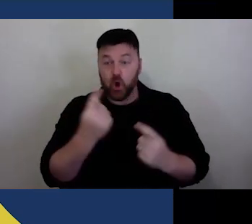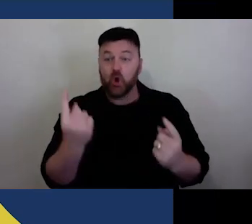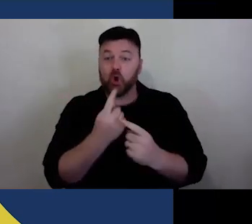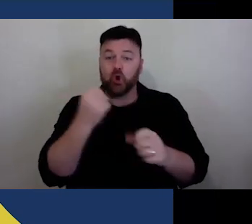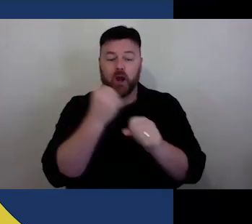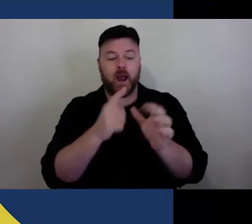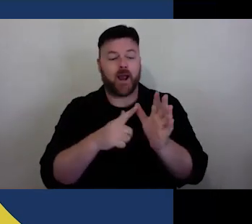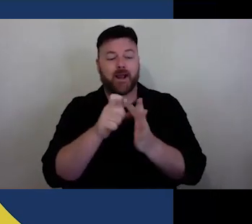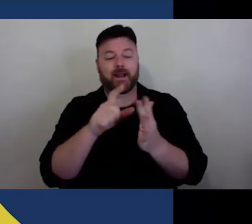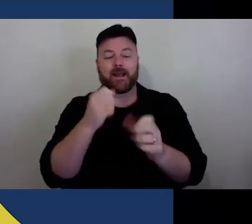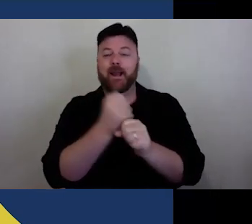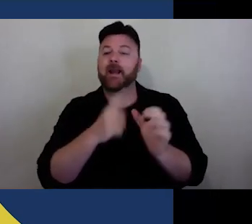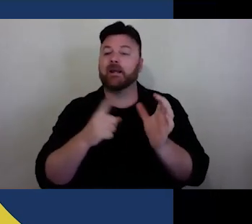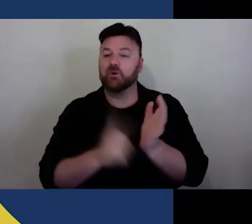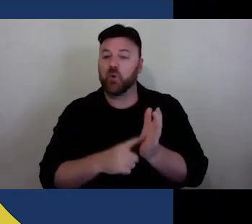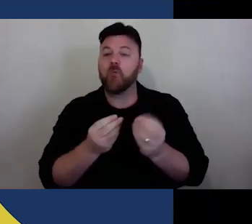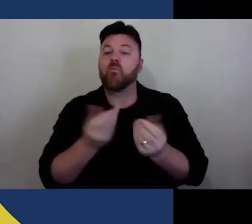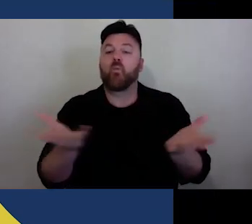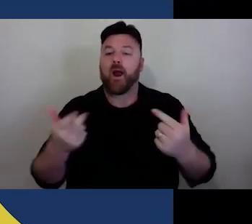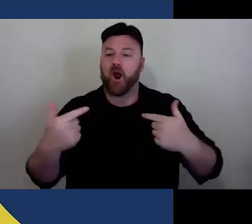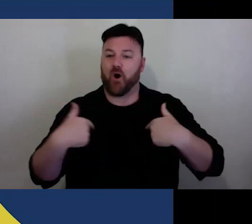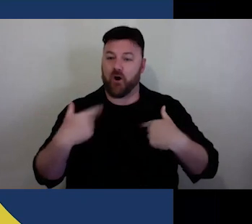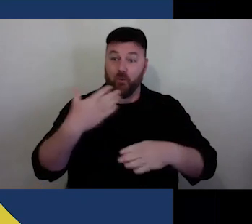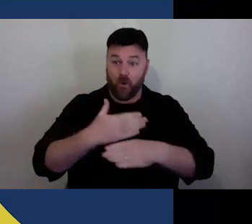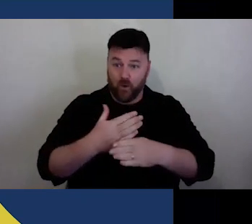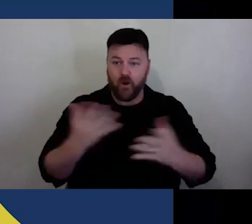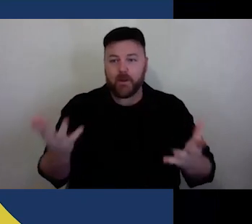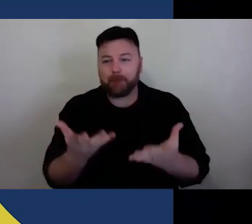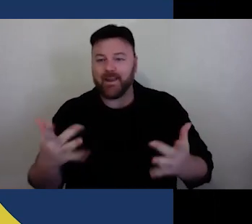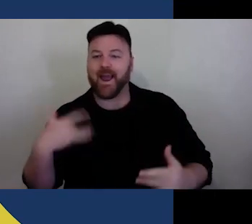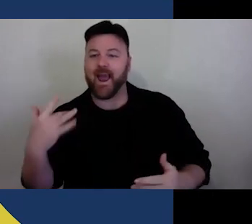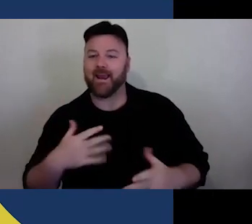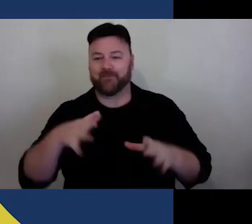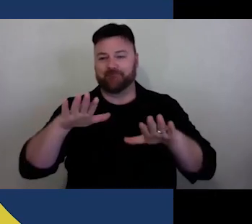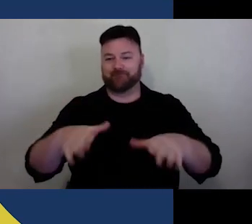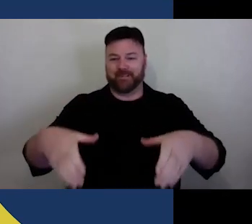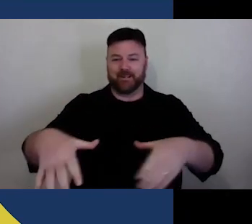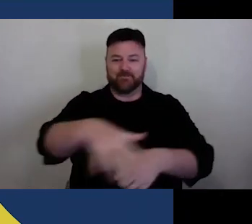the lands and waters for which I am lucky enough to work, play and live here in Sydney.